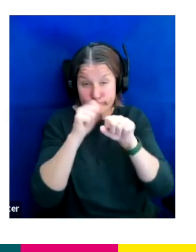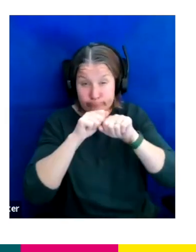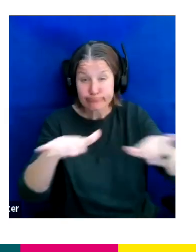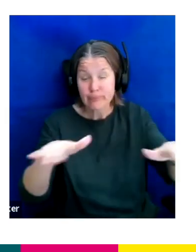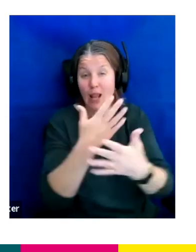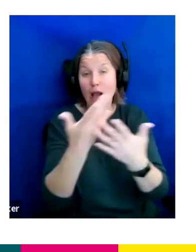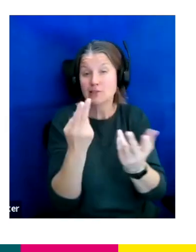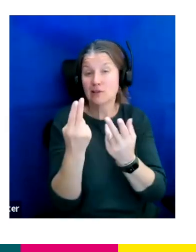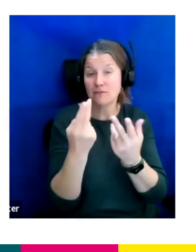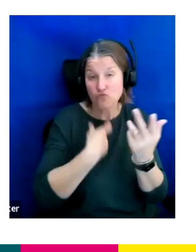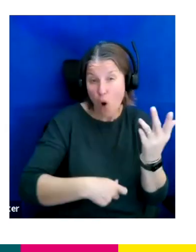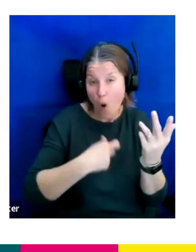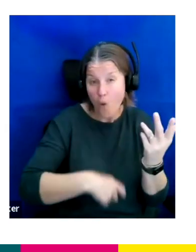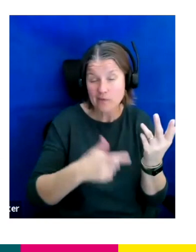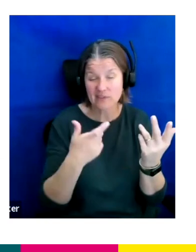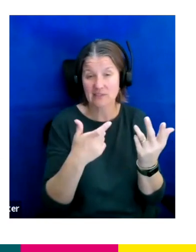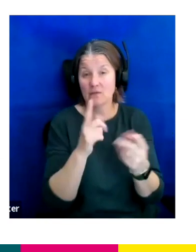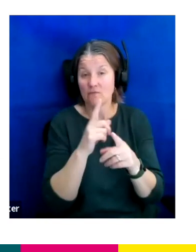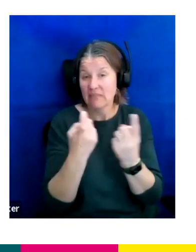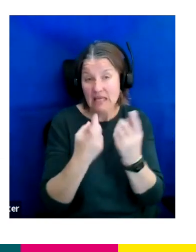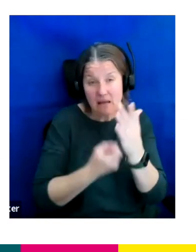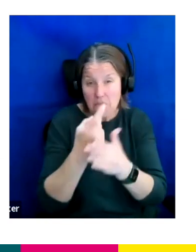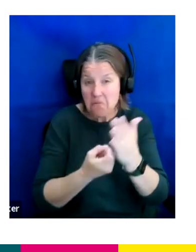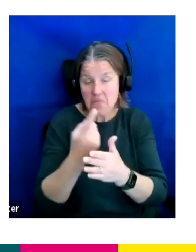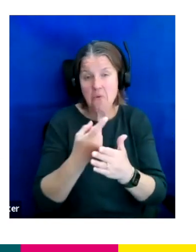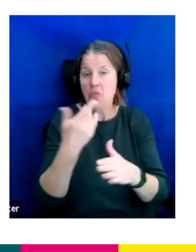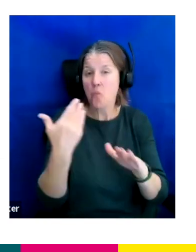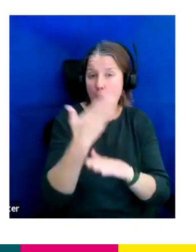like things that we have going on with our work experience pool and things like that.